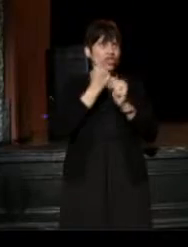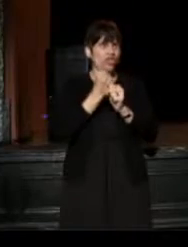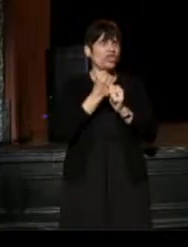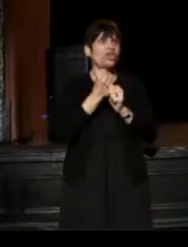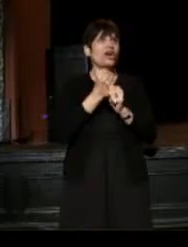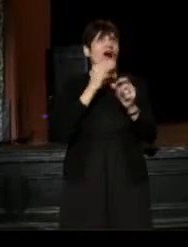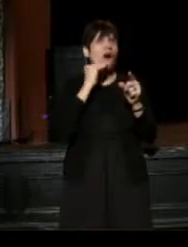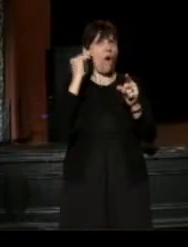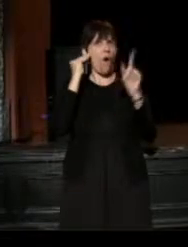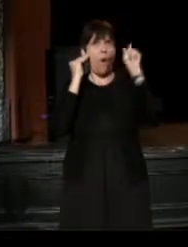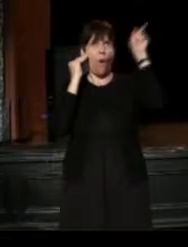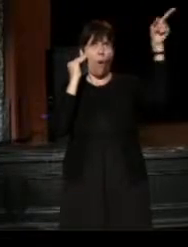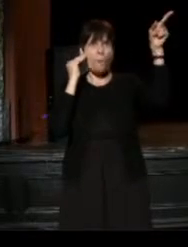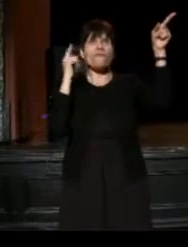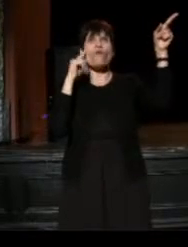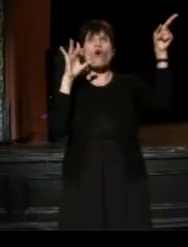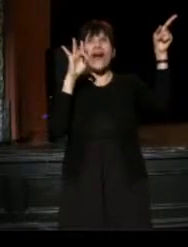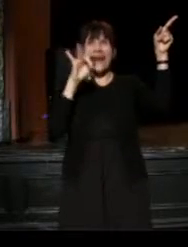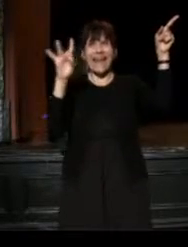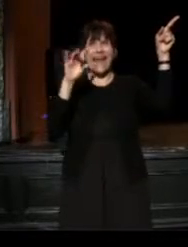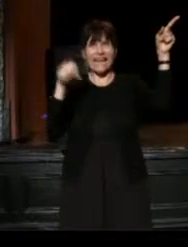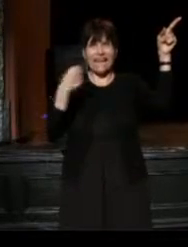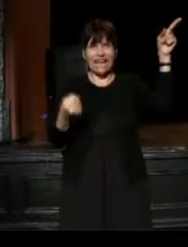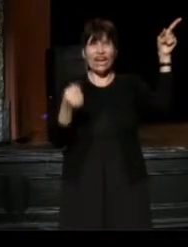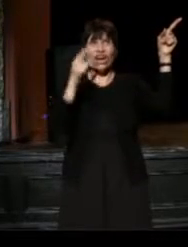for over 88 years.